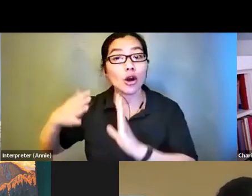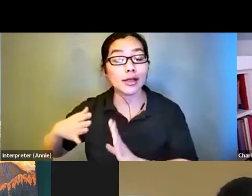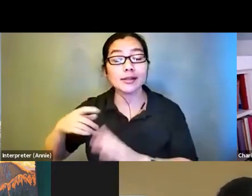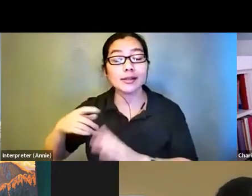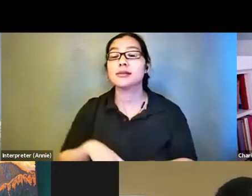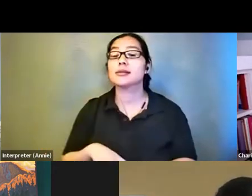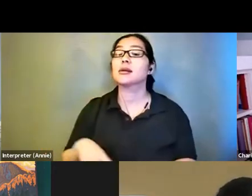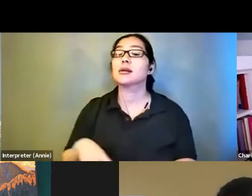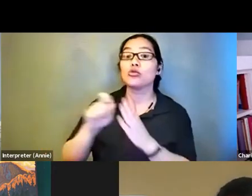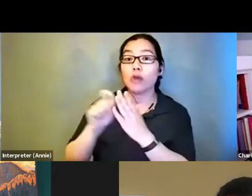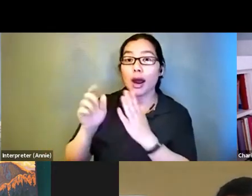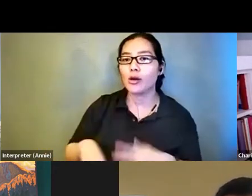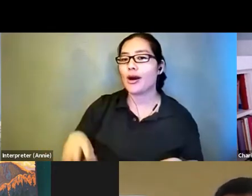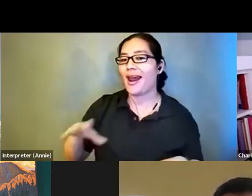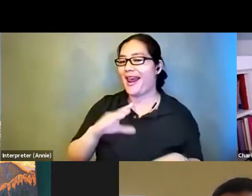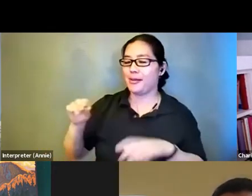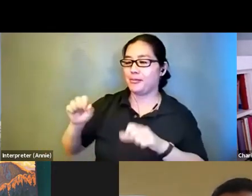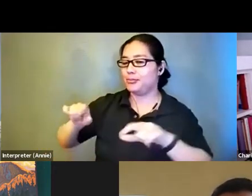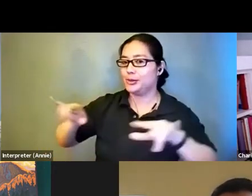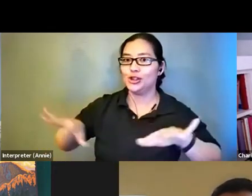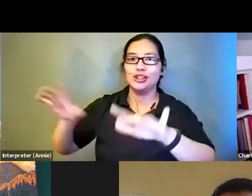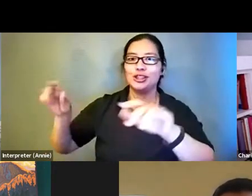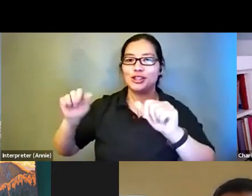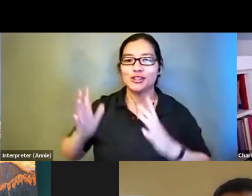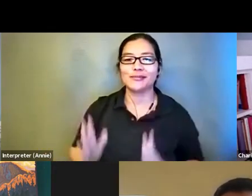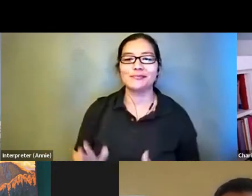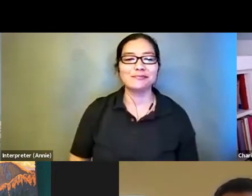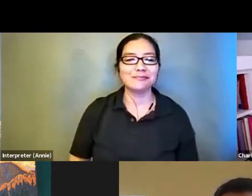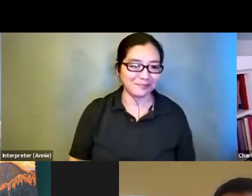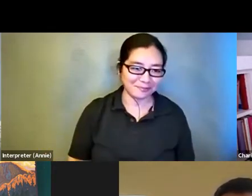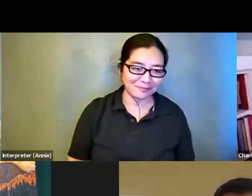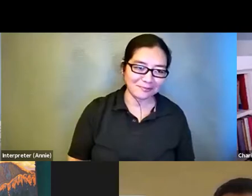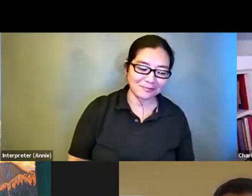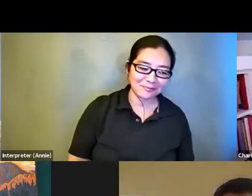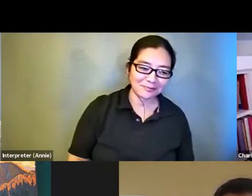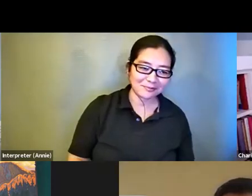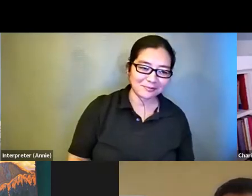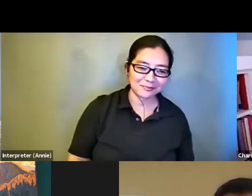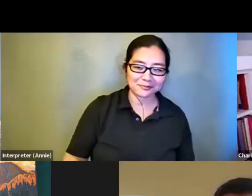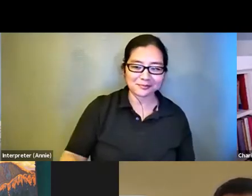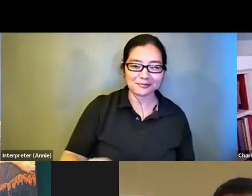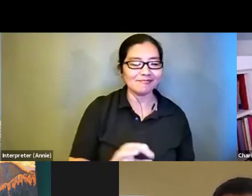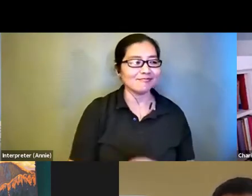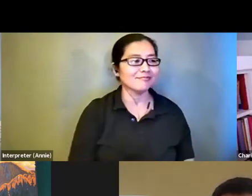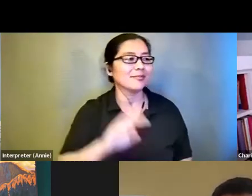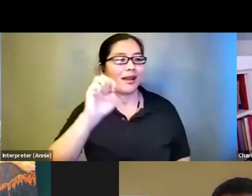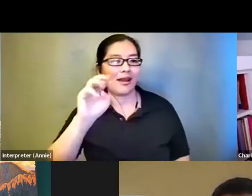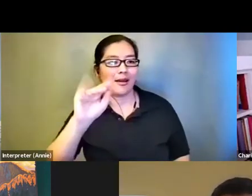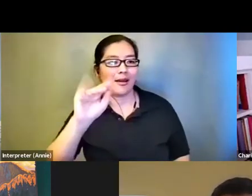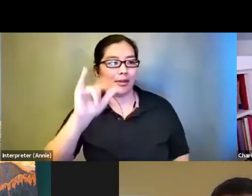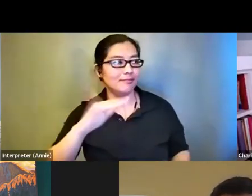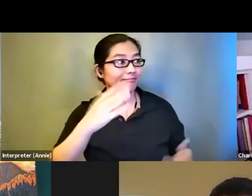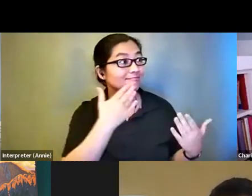Emily Beitiks: Great. And now let's hear from Walei.